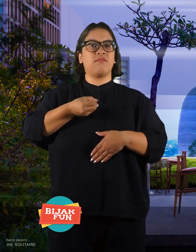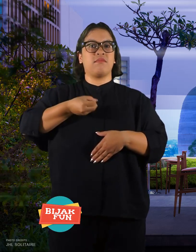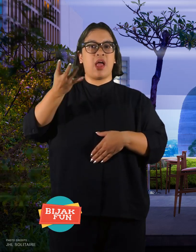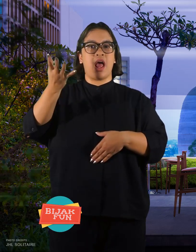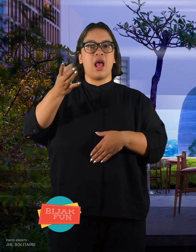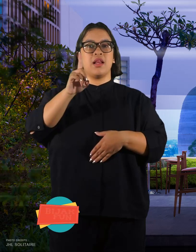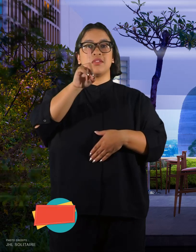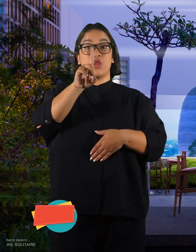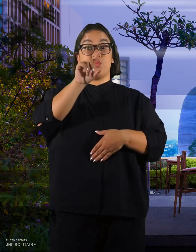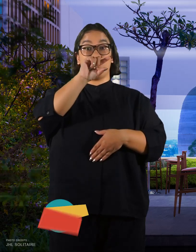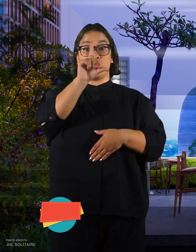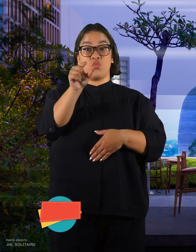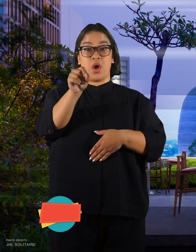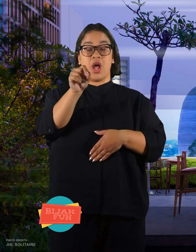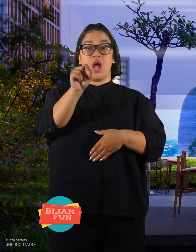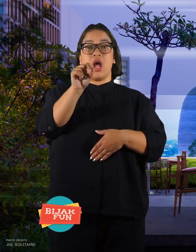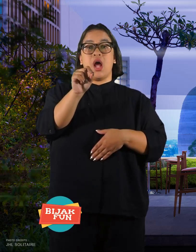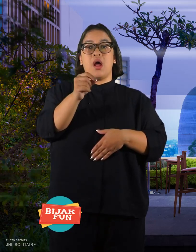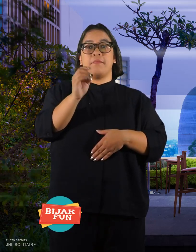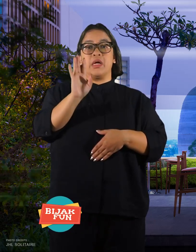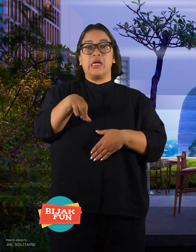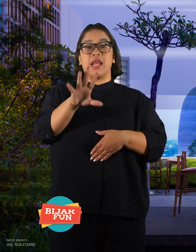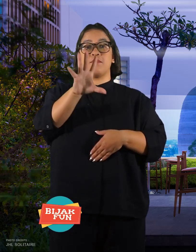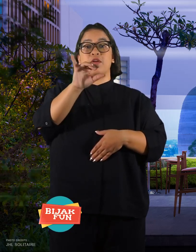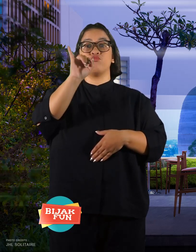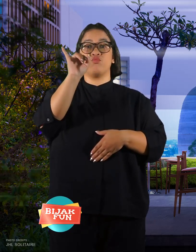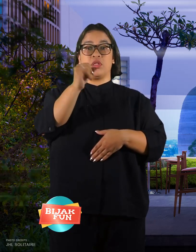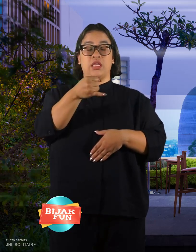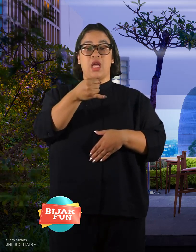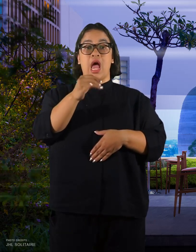the most expensive one ever Rp 5 million